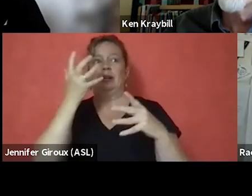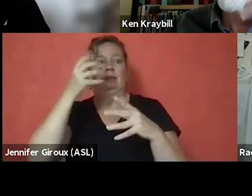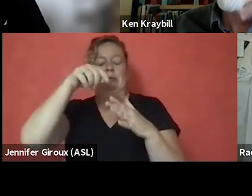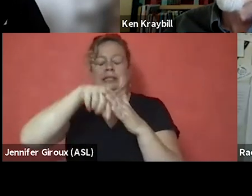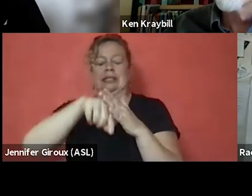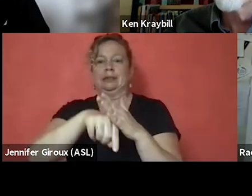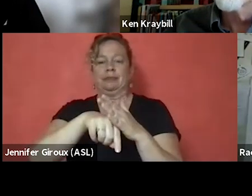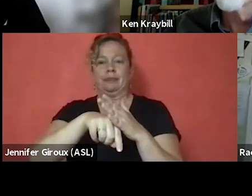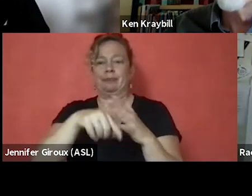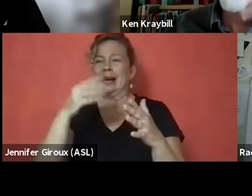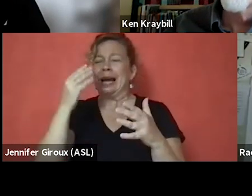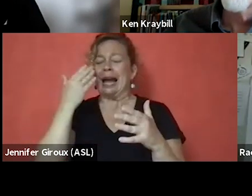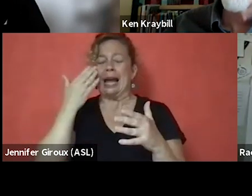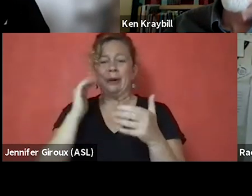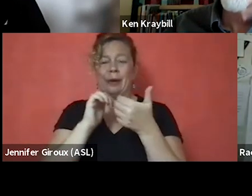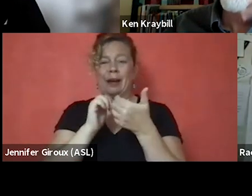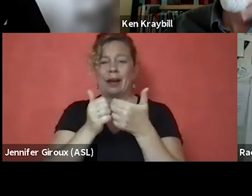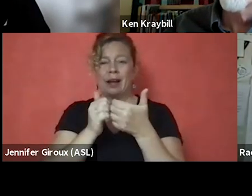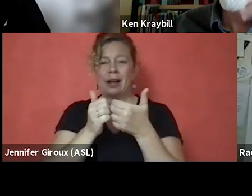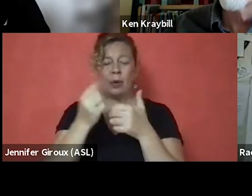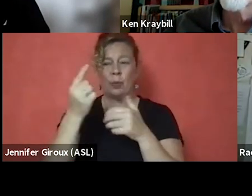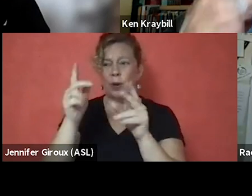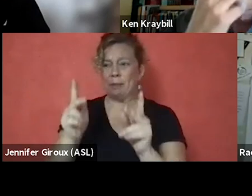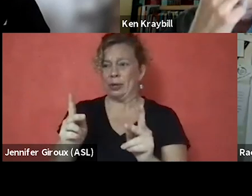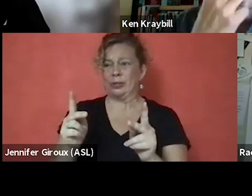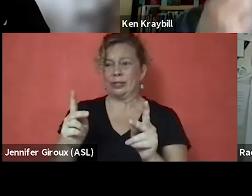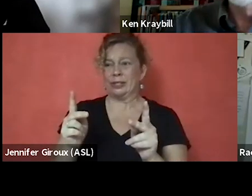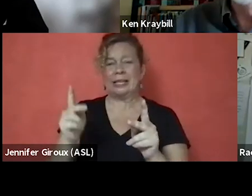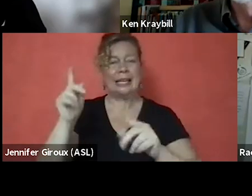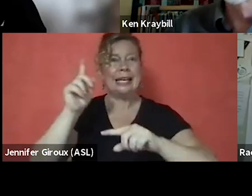I don't know how one person can just get out of it.